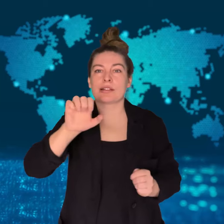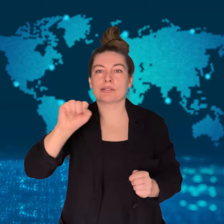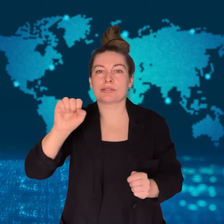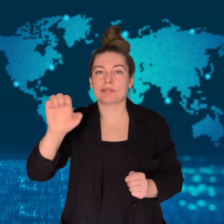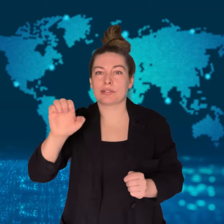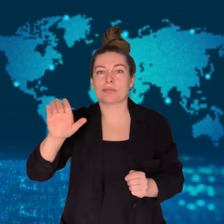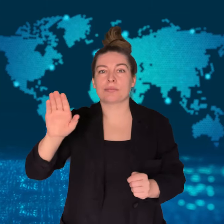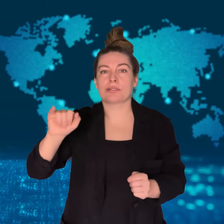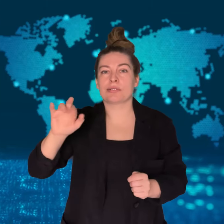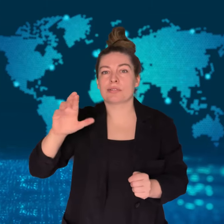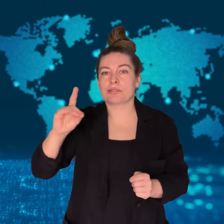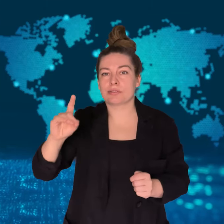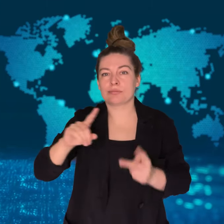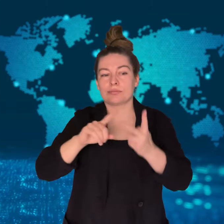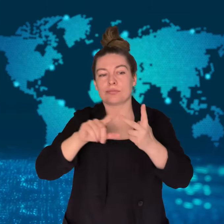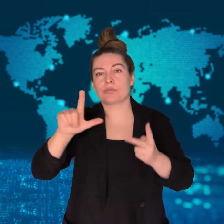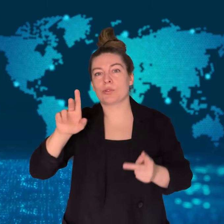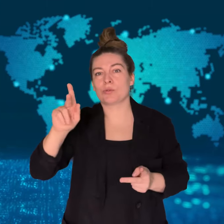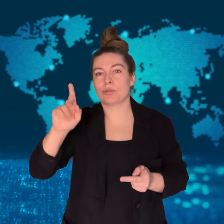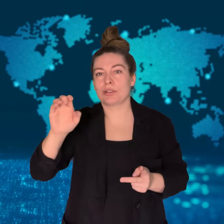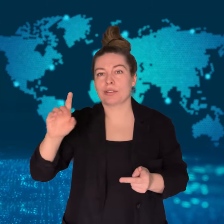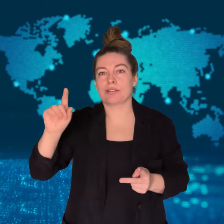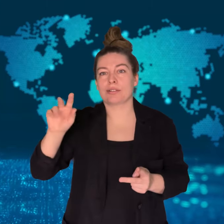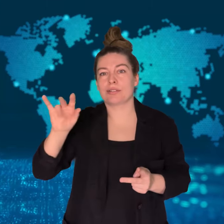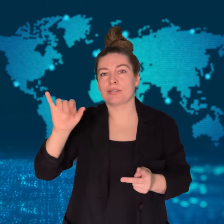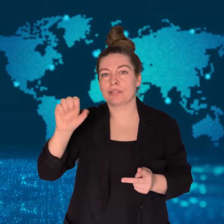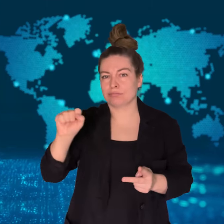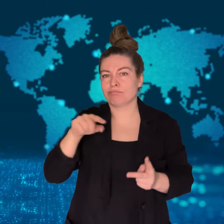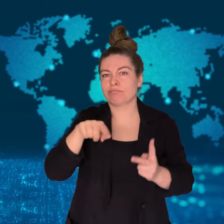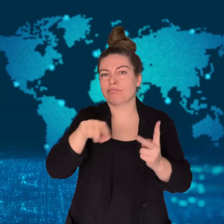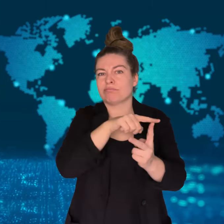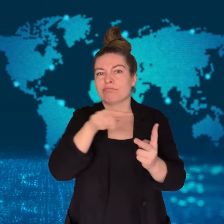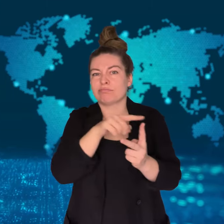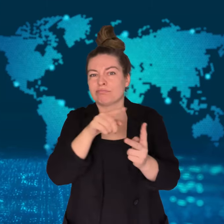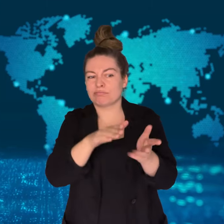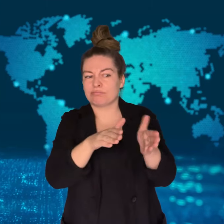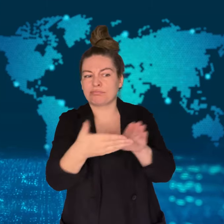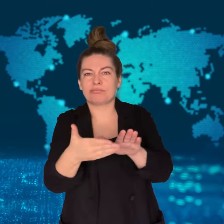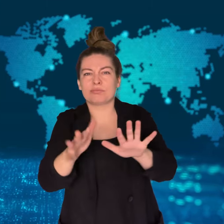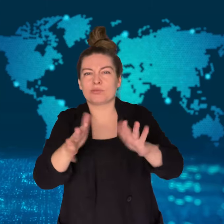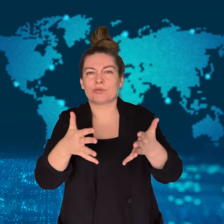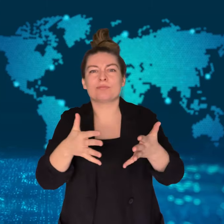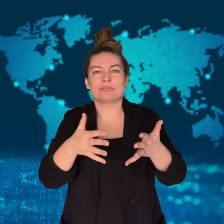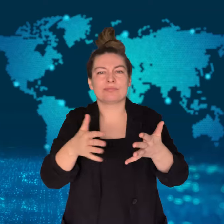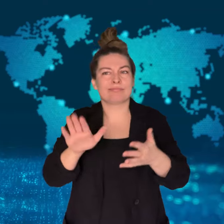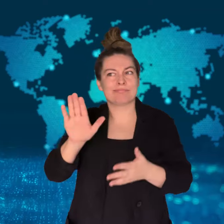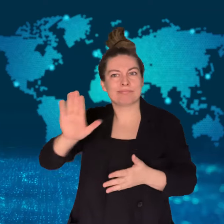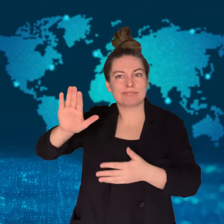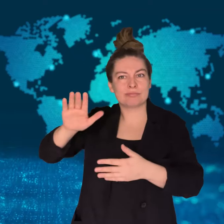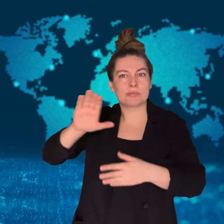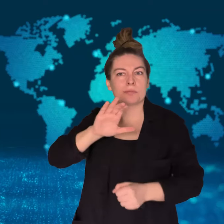The couple, Jesse Baird and Luke Davies, were allegedly killed with